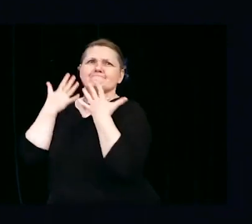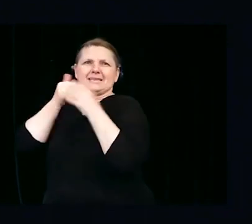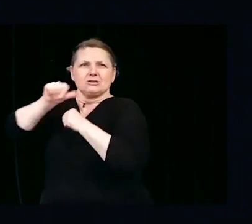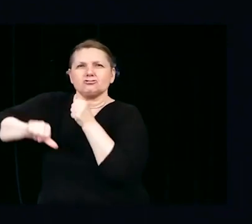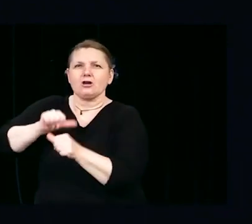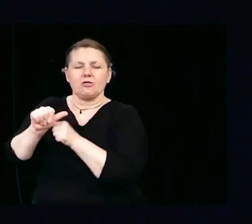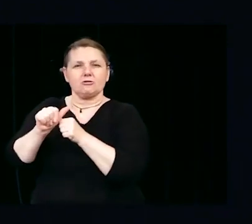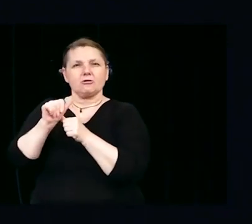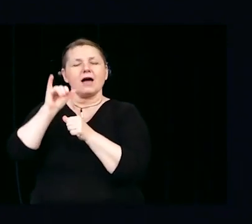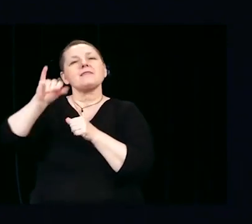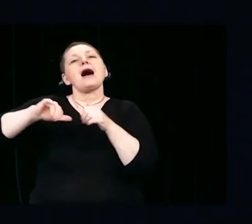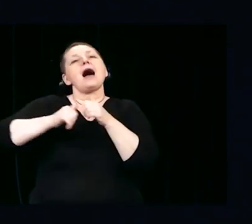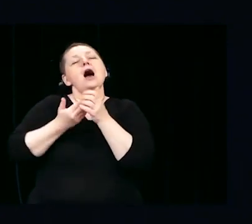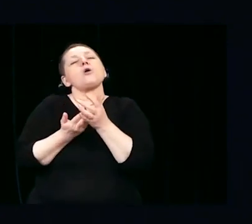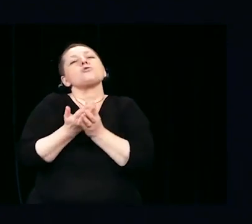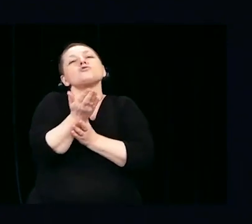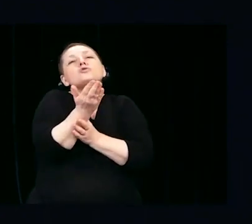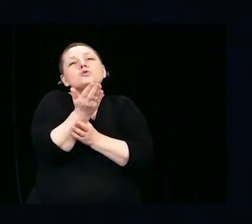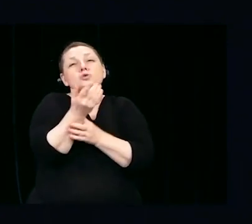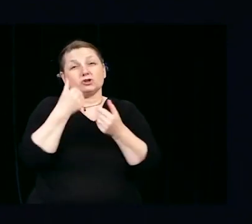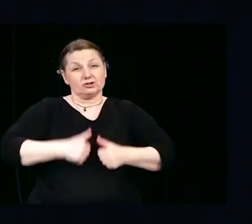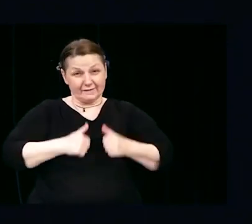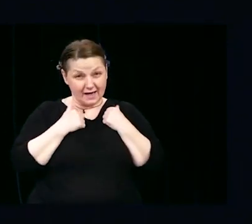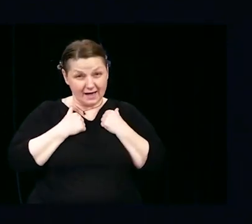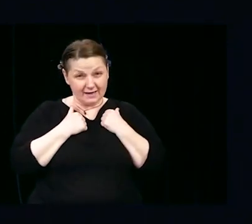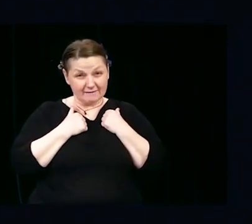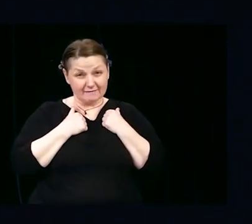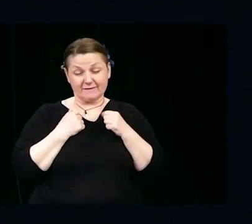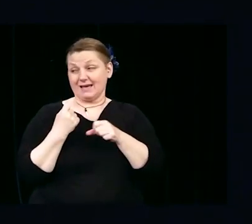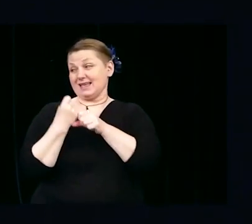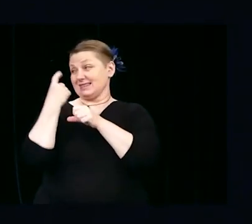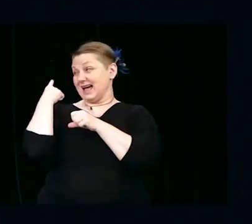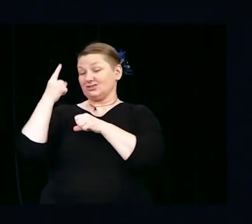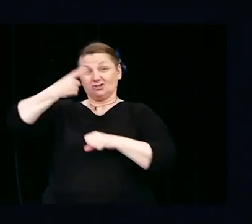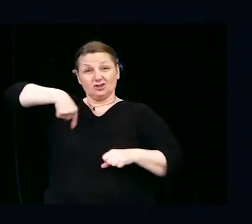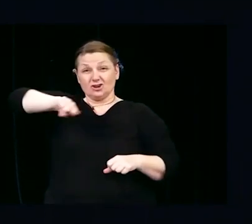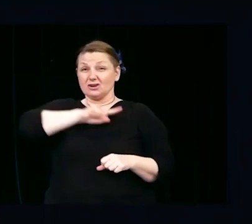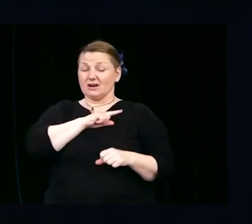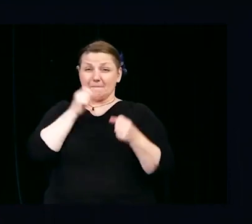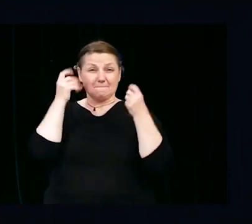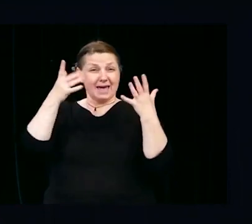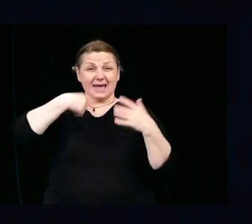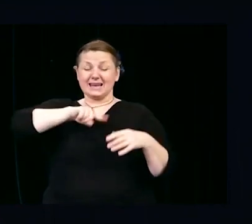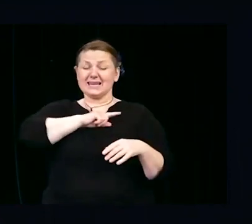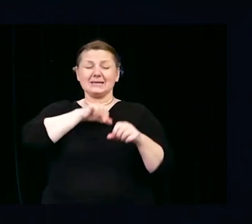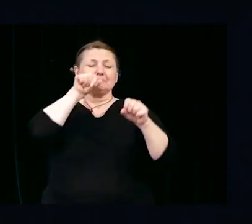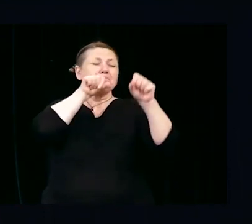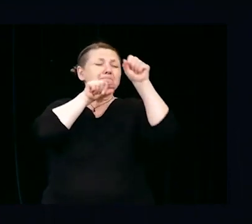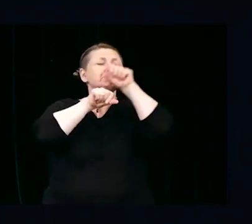significant isolation and loss. And yet what I found was that even in the losses,